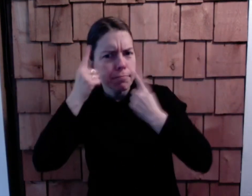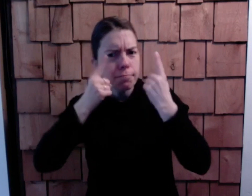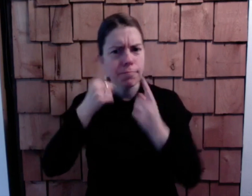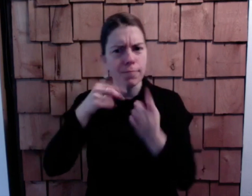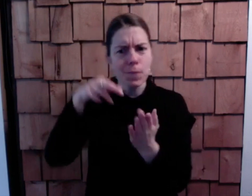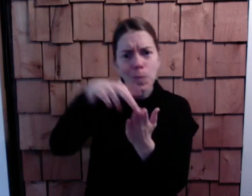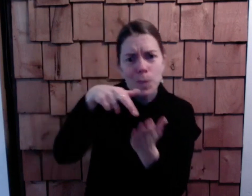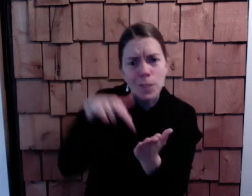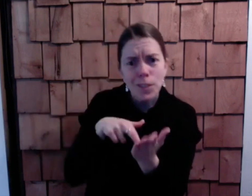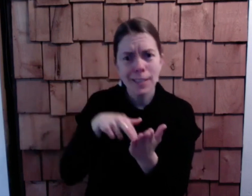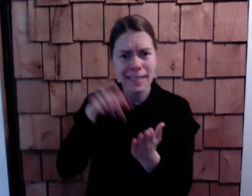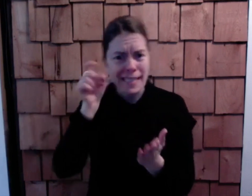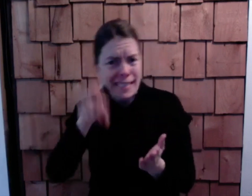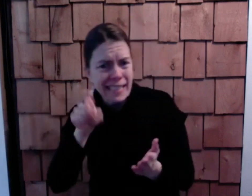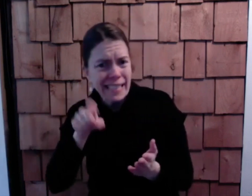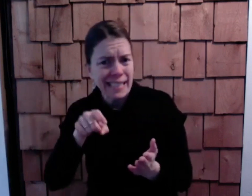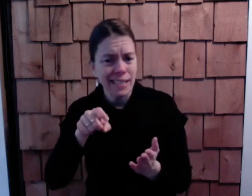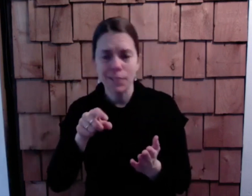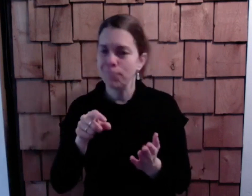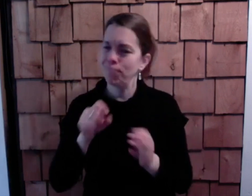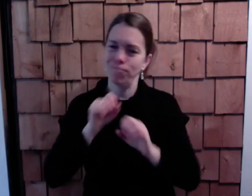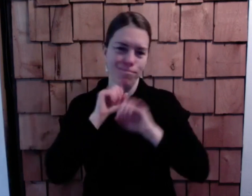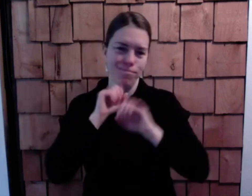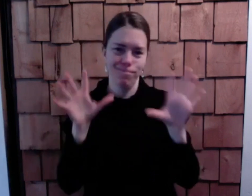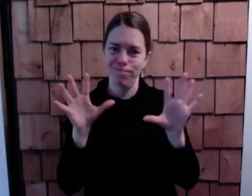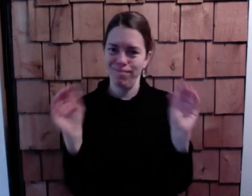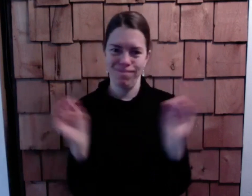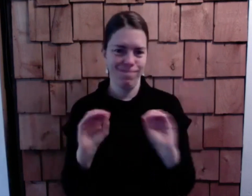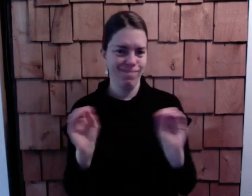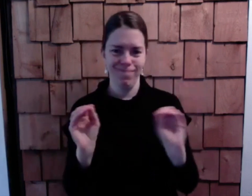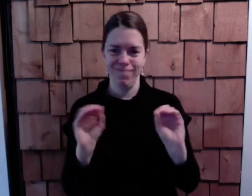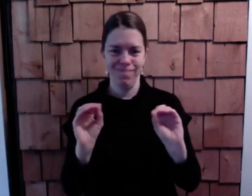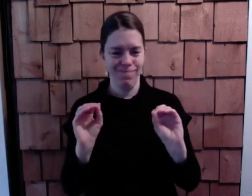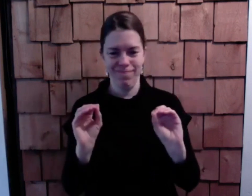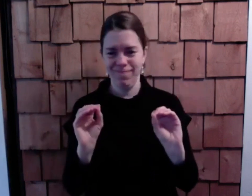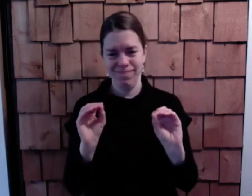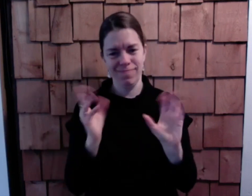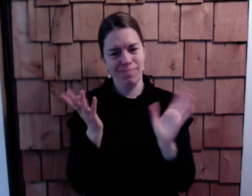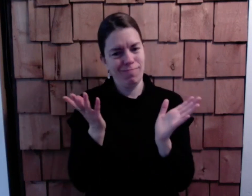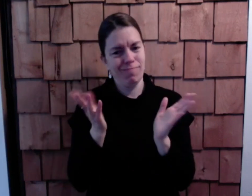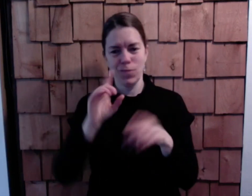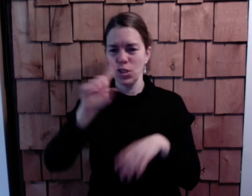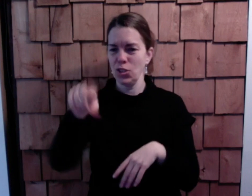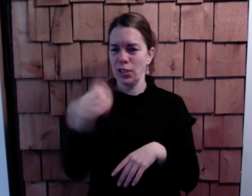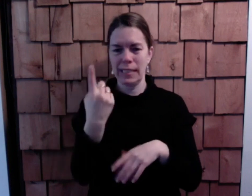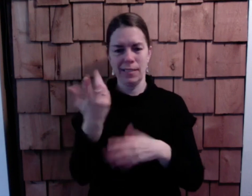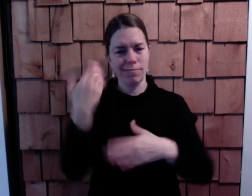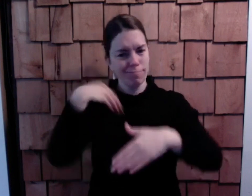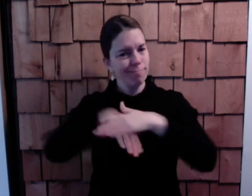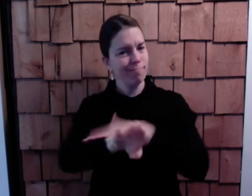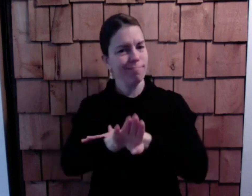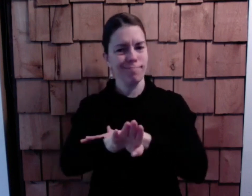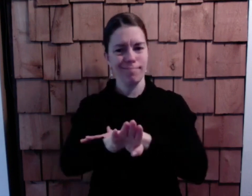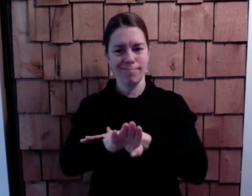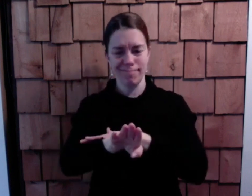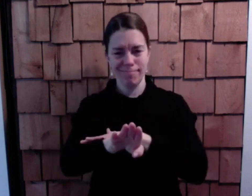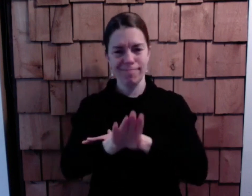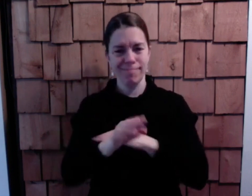You can just show up to the event - no need to register.